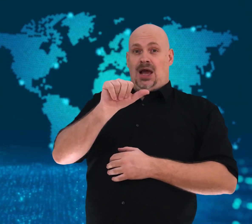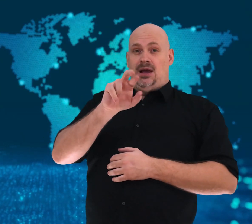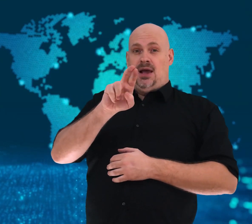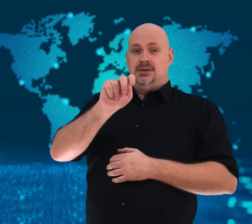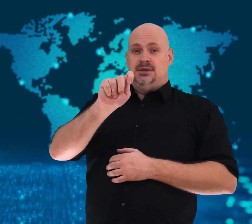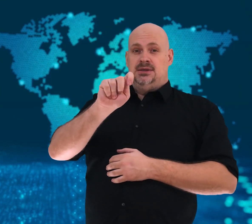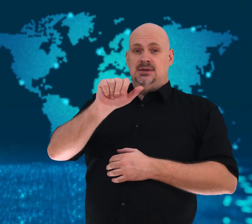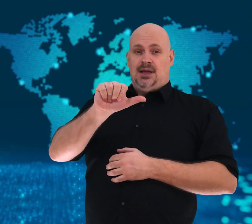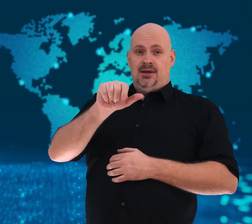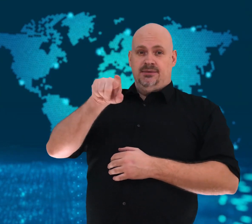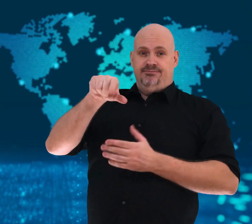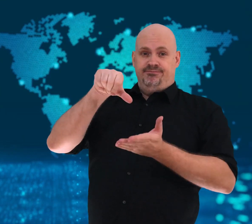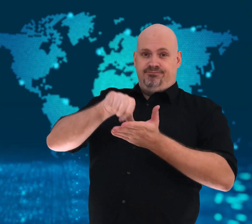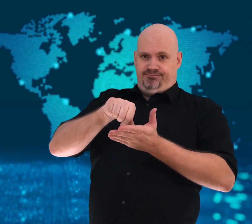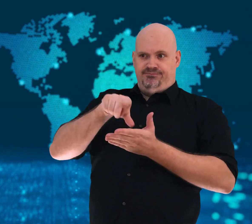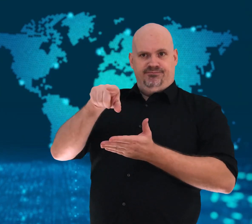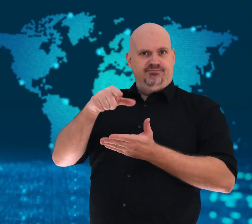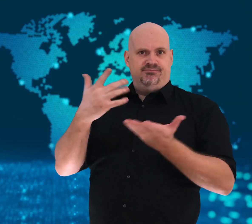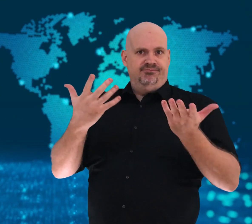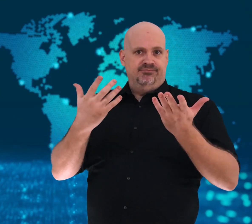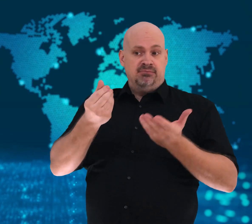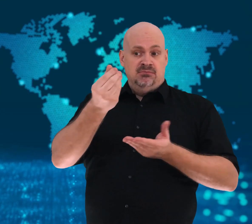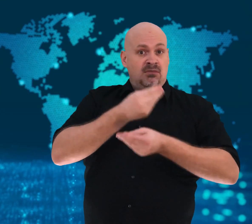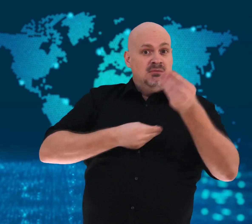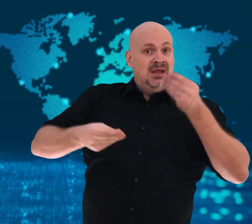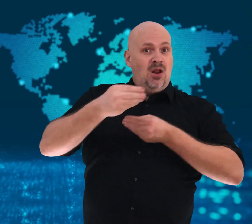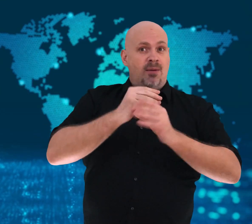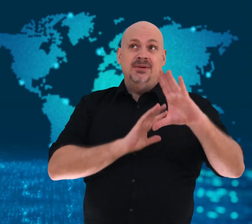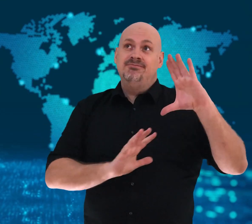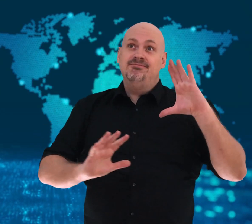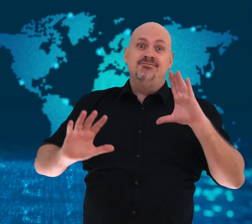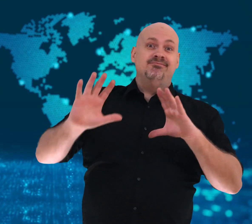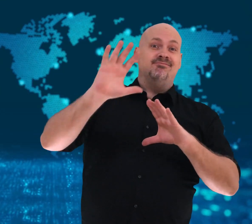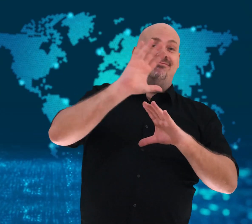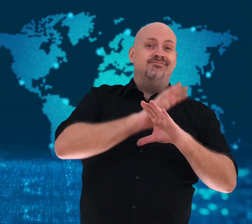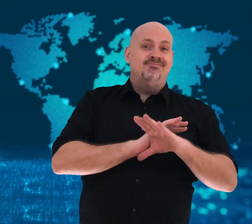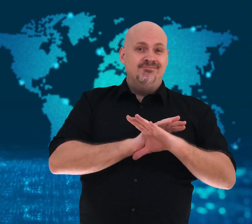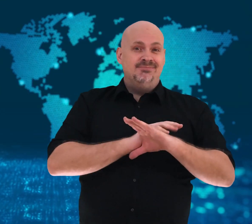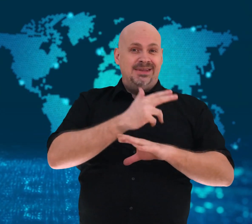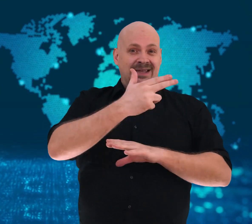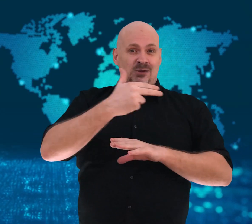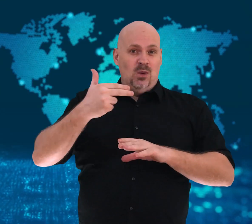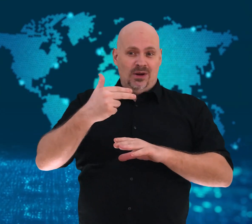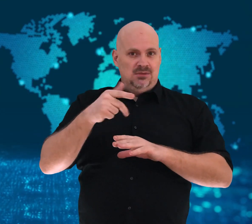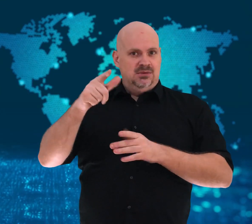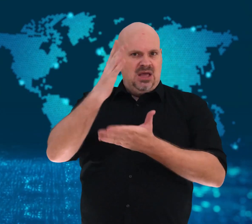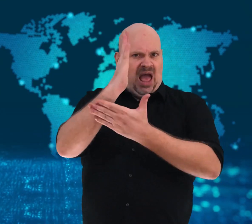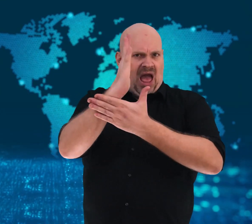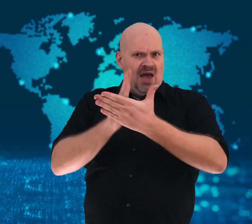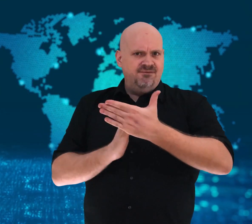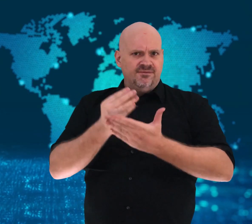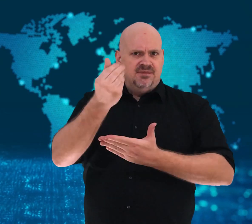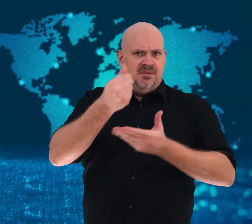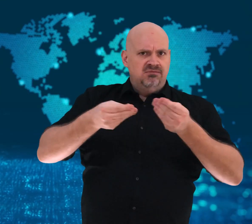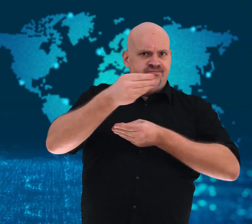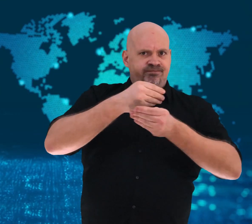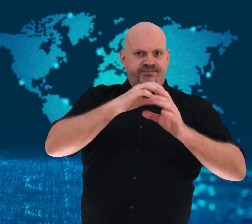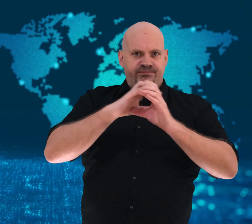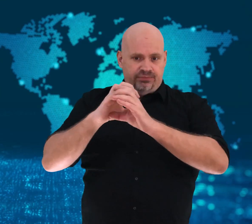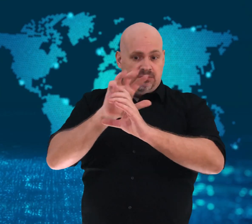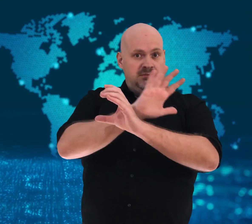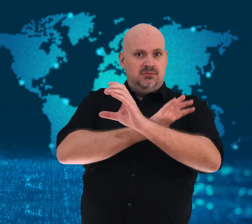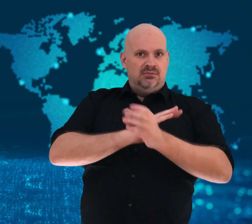and building Nusantara will spread the country’s wealth.